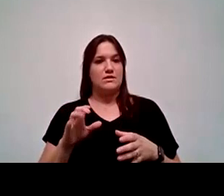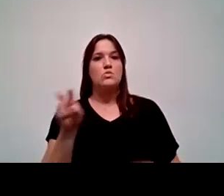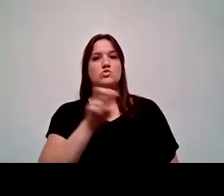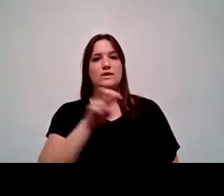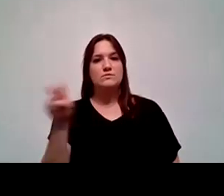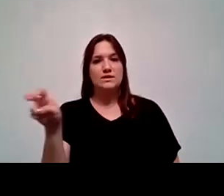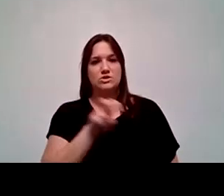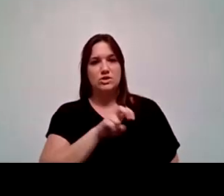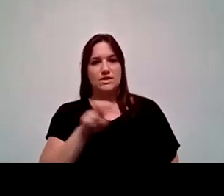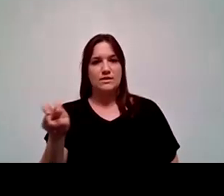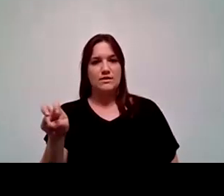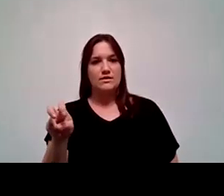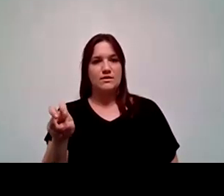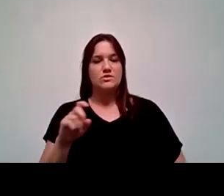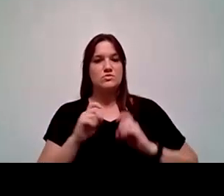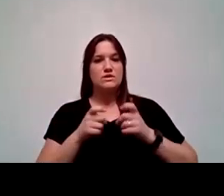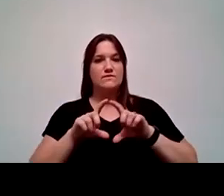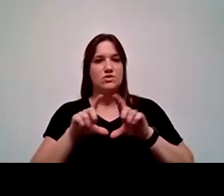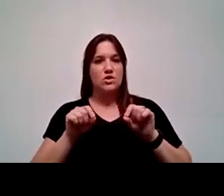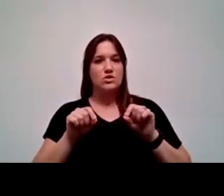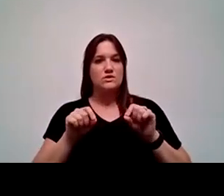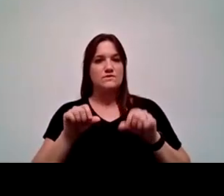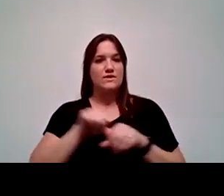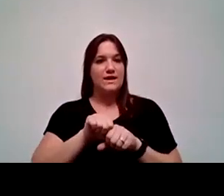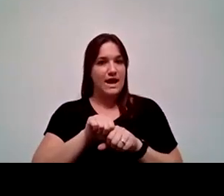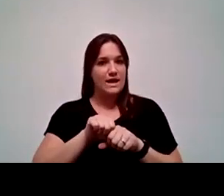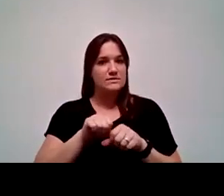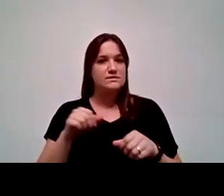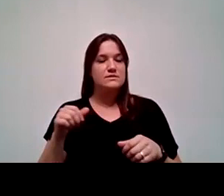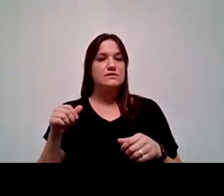And so gift cards for gas actually turned out to be one of the